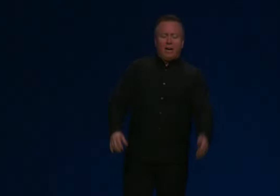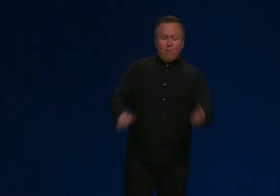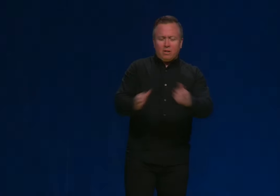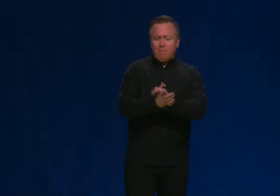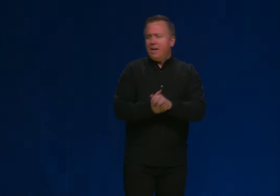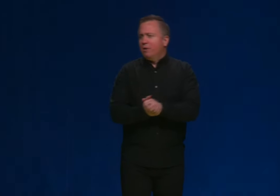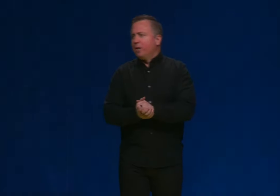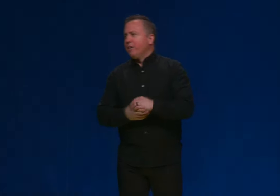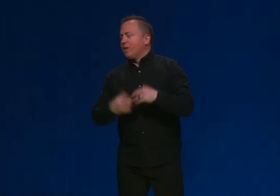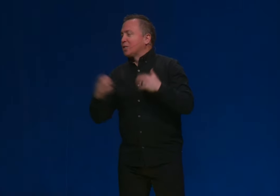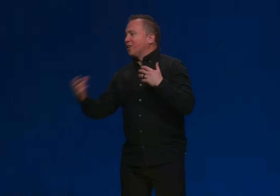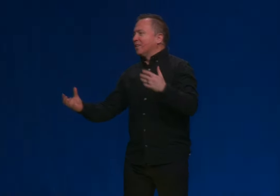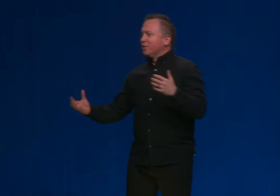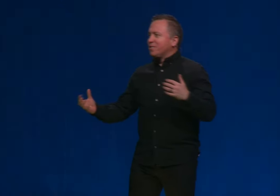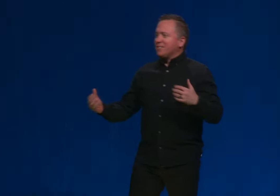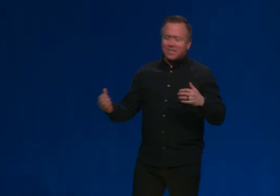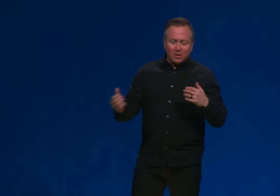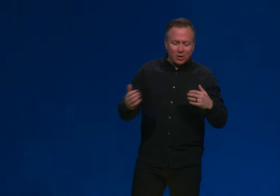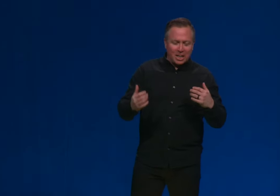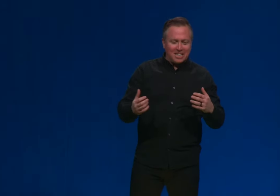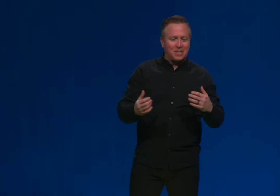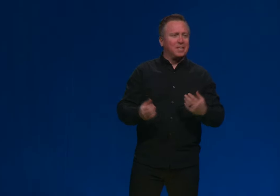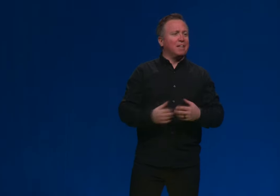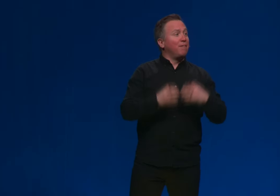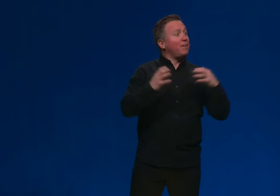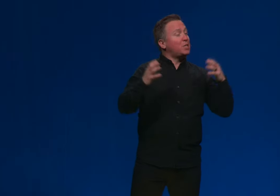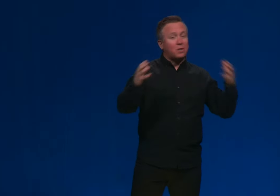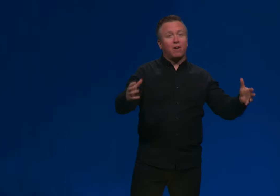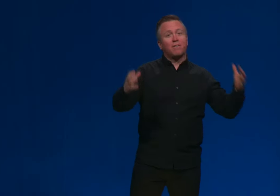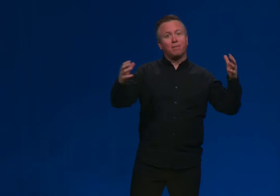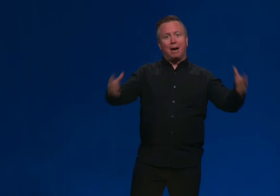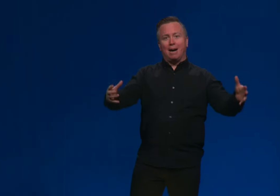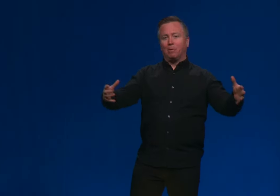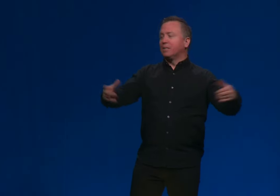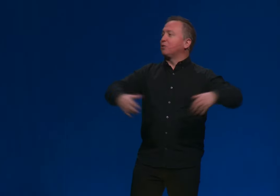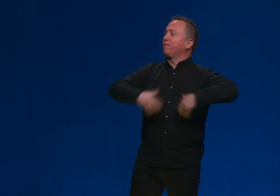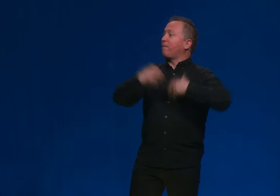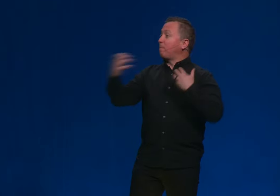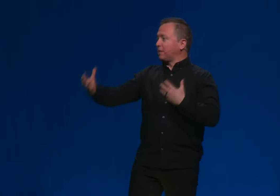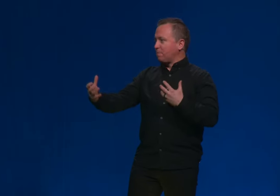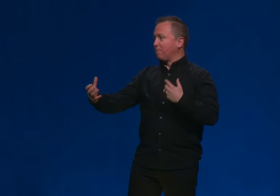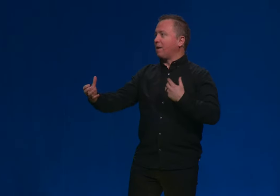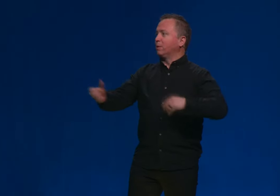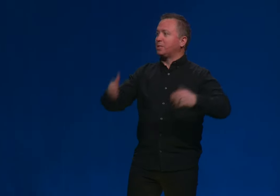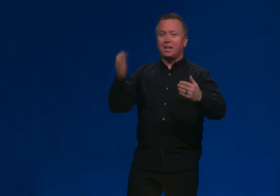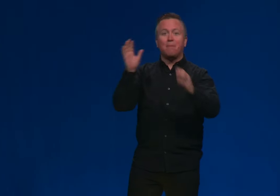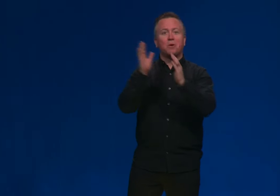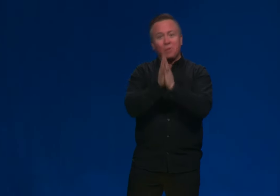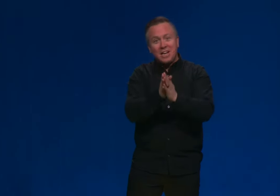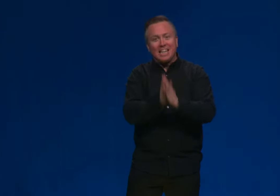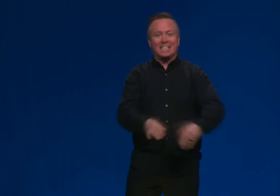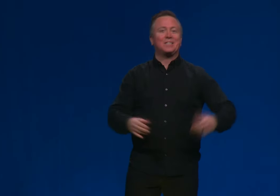Well, hey, welcome here. We are starting a new series on Genesis today, the very start of the Bible. And so if you've ever picked up your Bible and said, I'm going to read this,